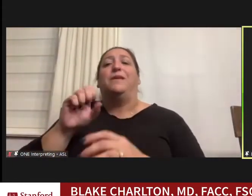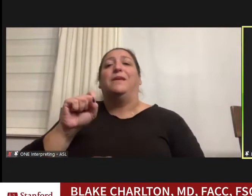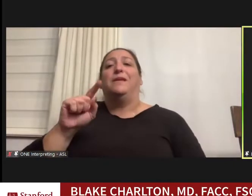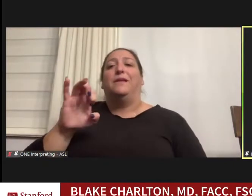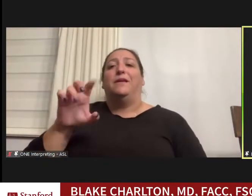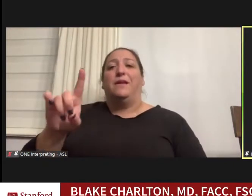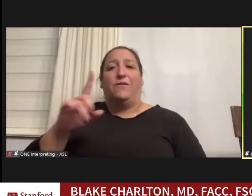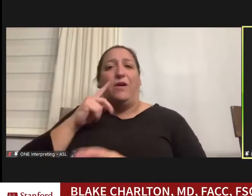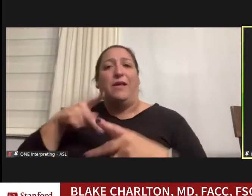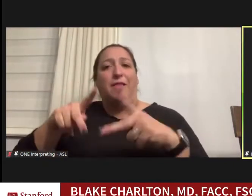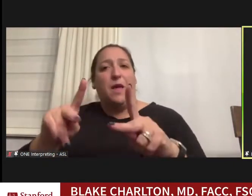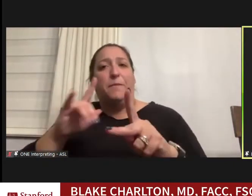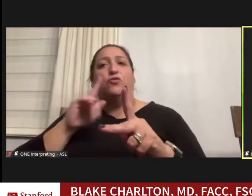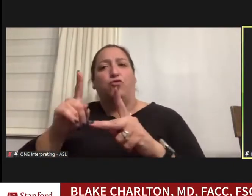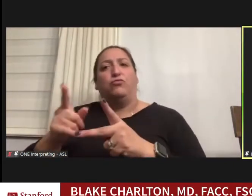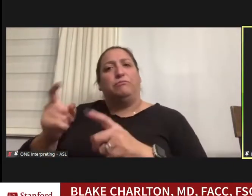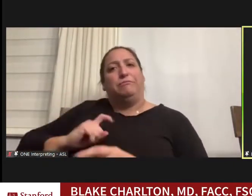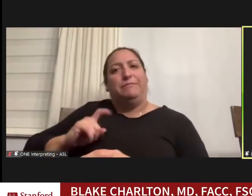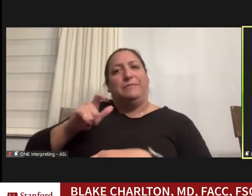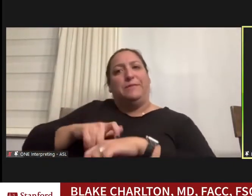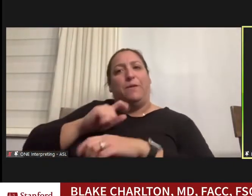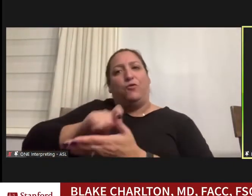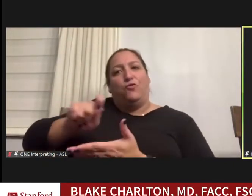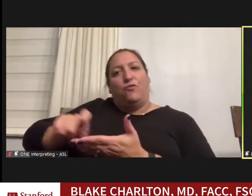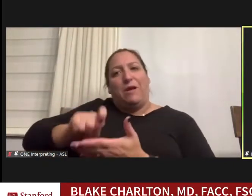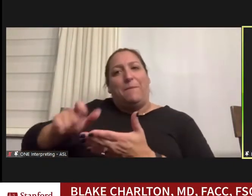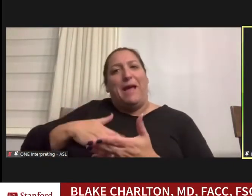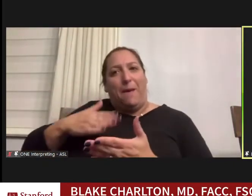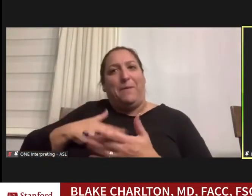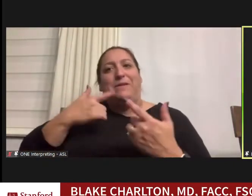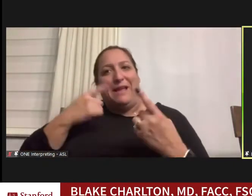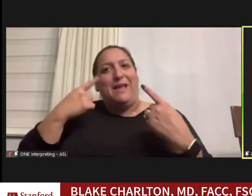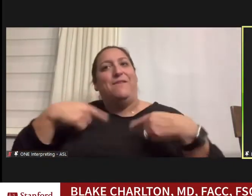some time to write and am happy to say that the books eventually got published, I'm proud that